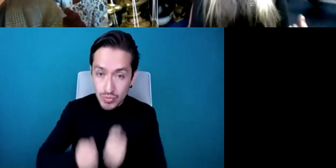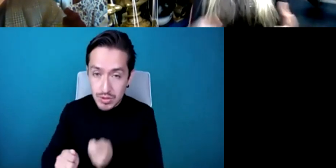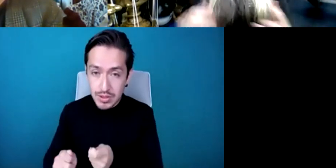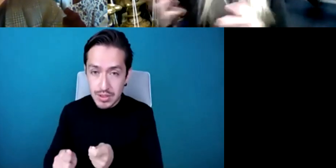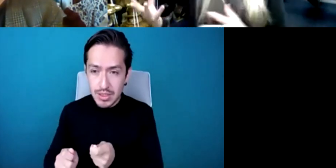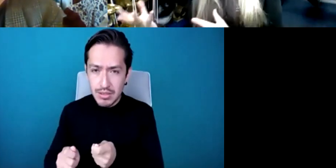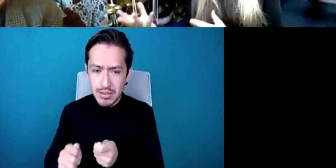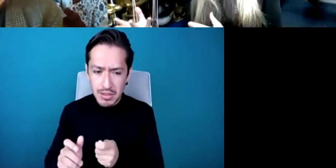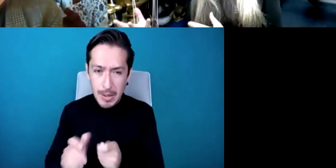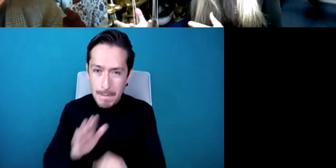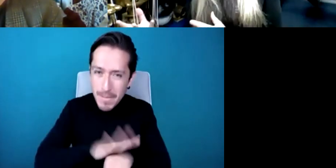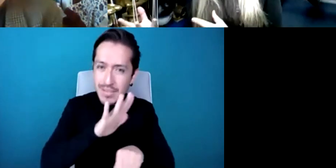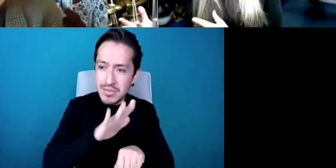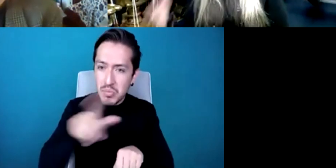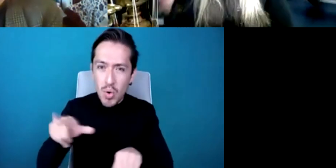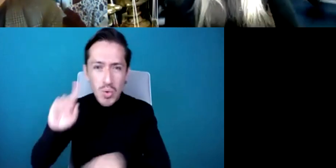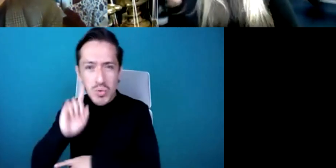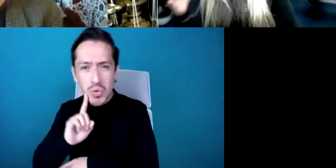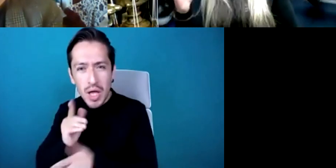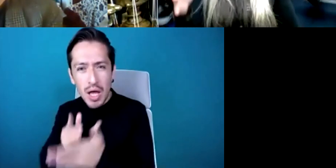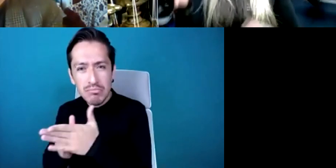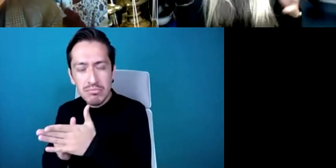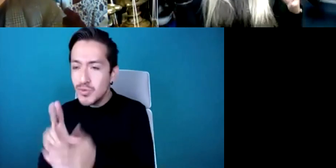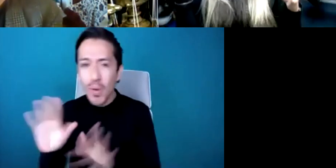for the reasons that I've explained, you know, where you go in and you